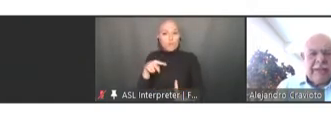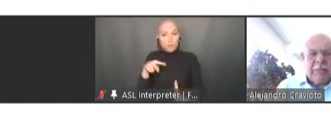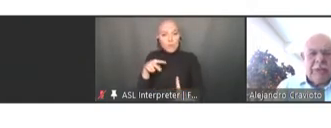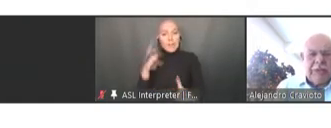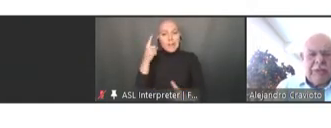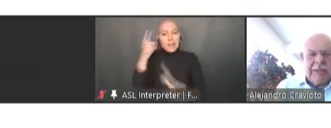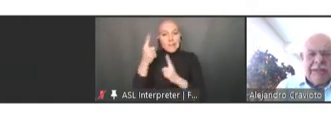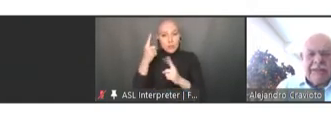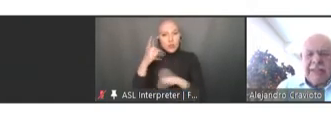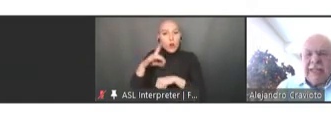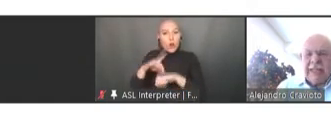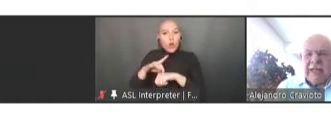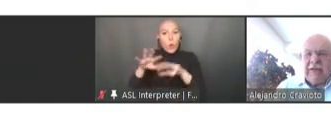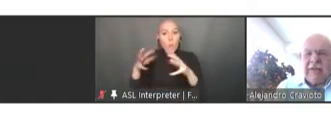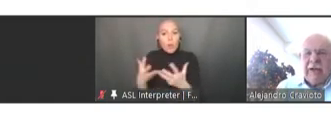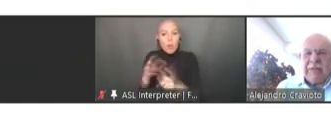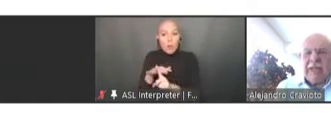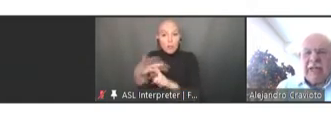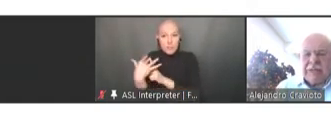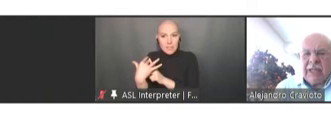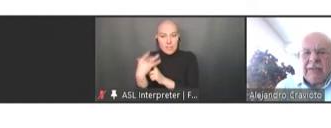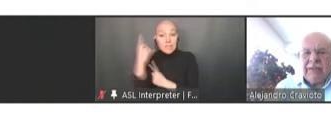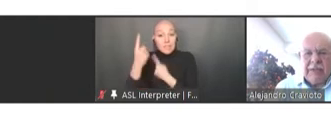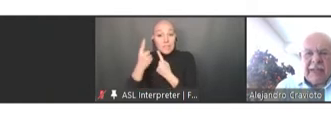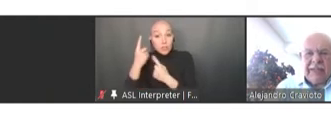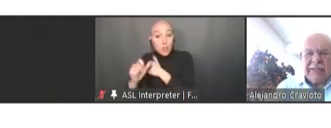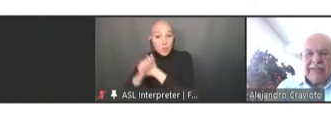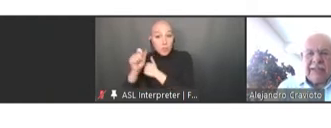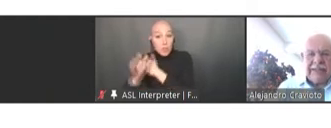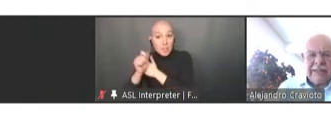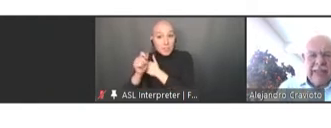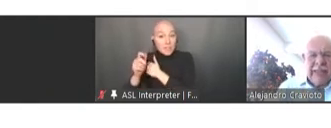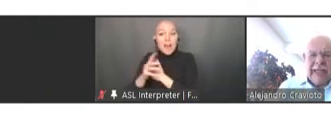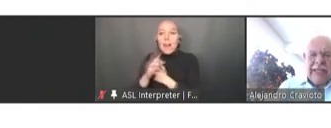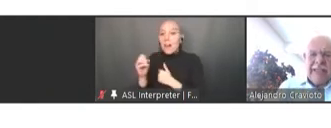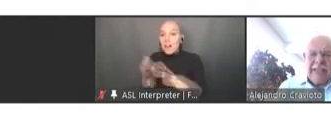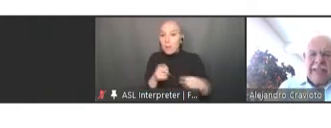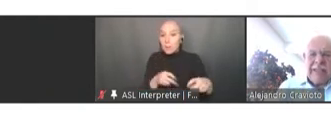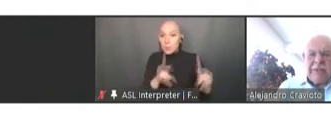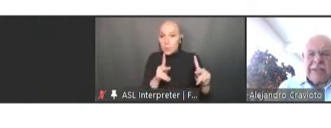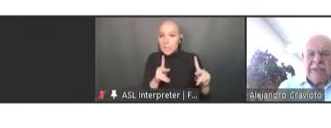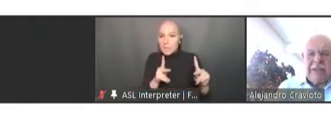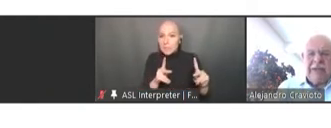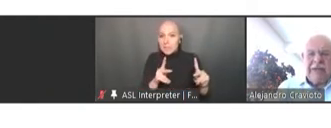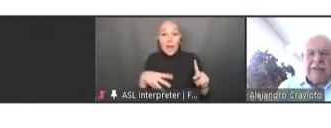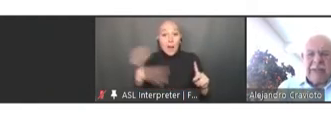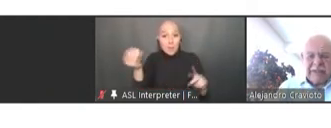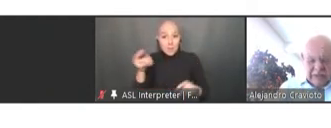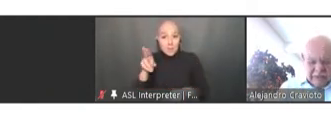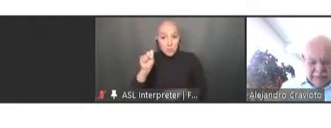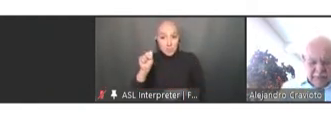opportunities that are found outside of the United States. And I think this was the clearest message